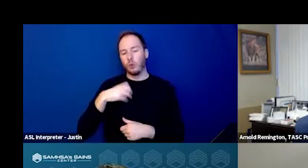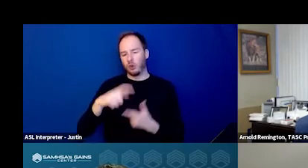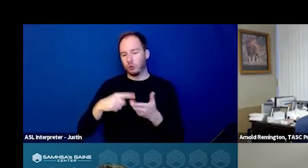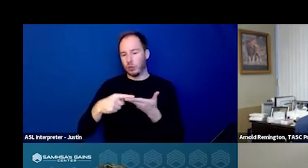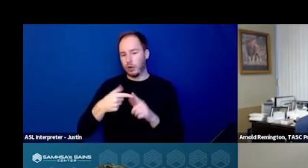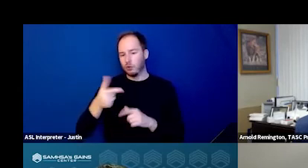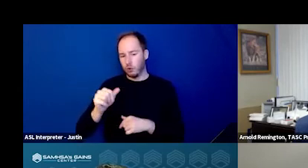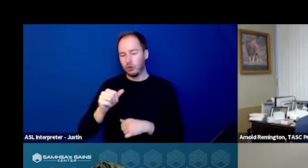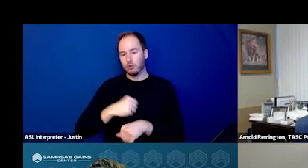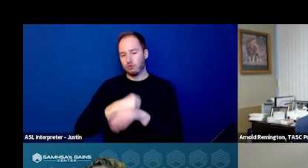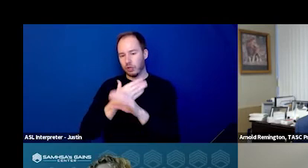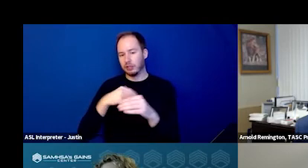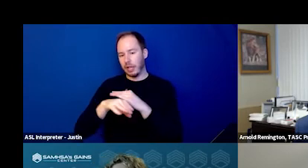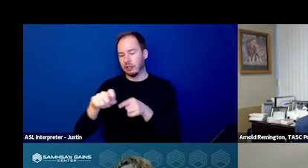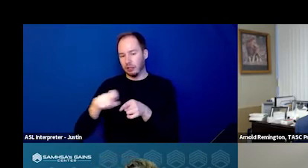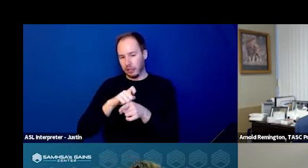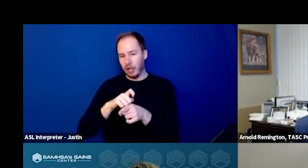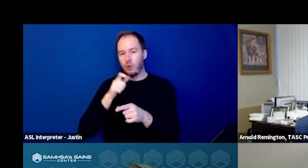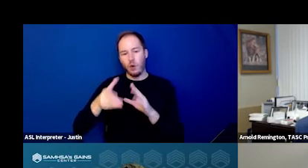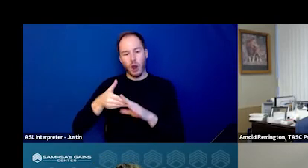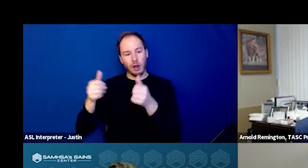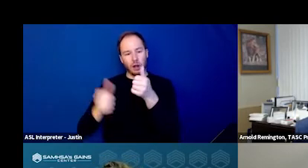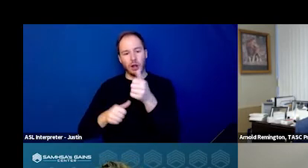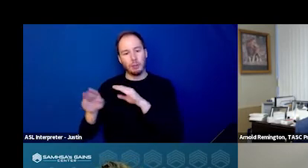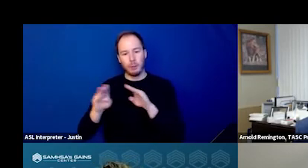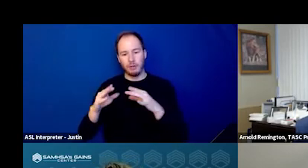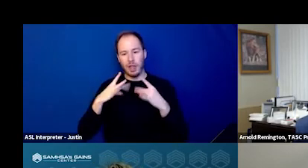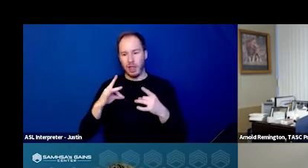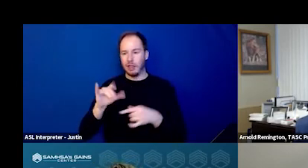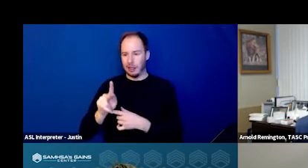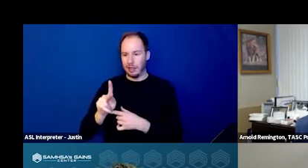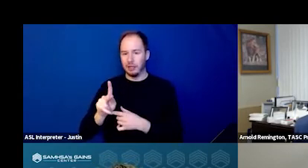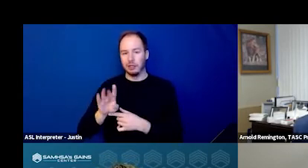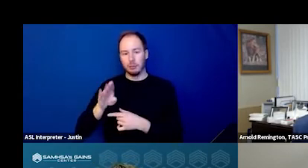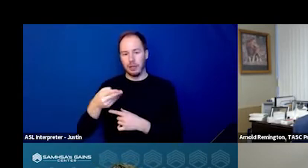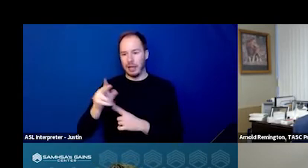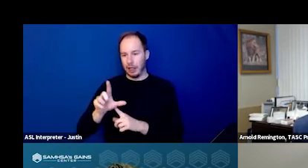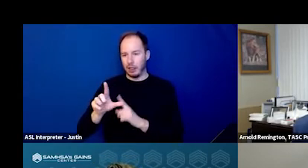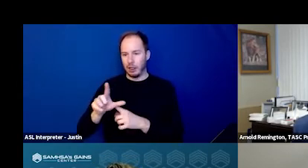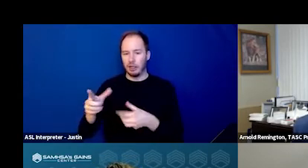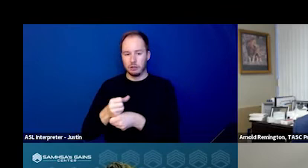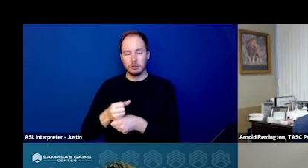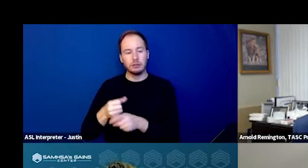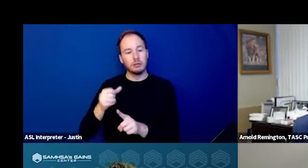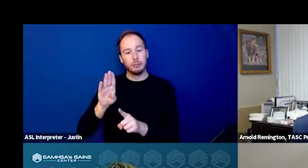It's operated by Behavioral Health Link. You can go to the next slide. Behavioral Health Link provides services